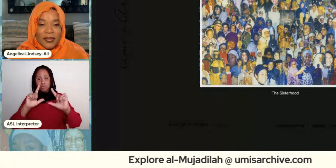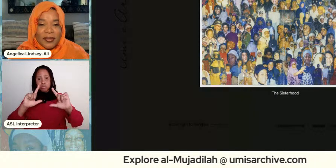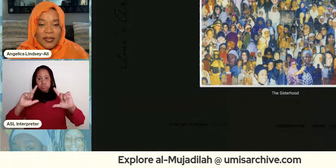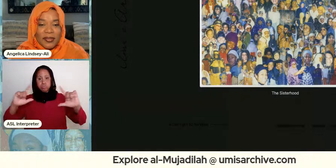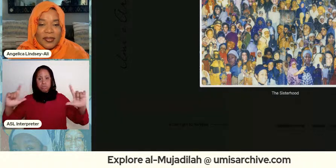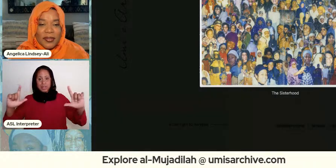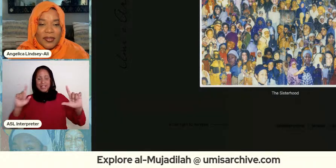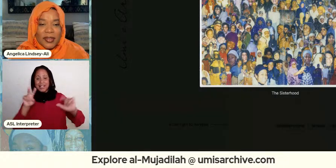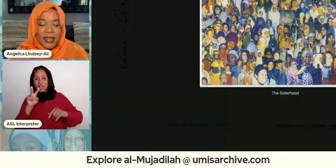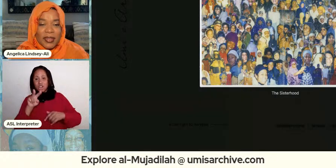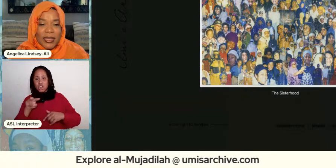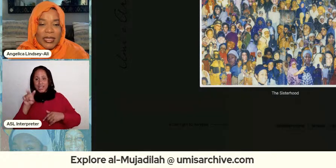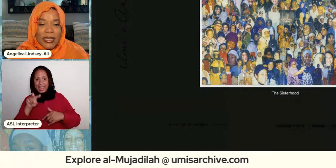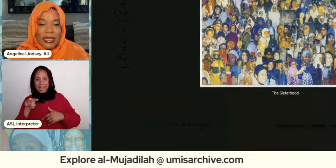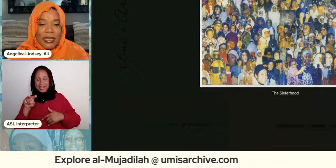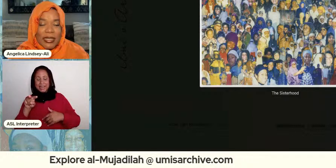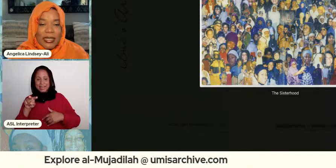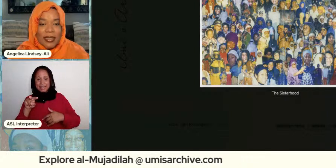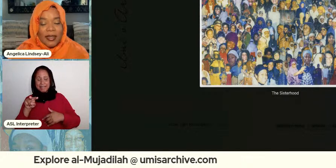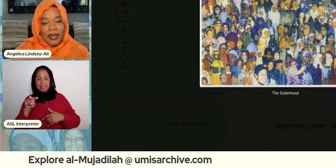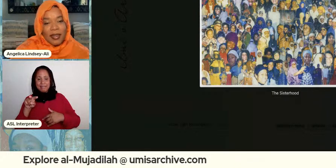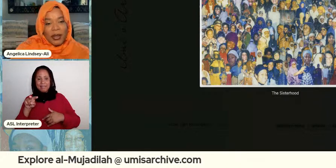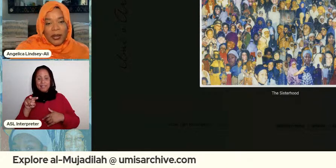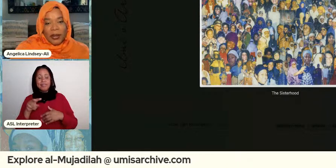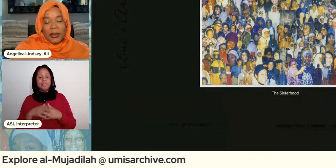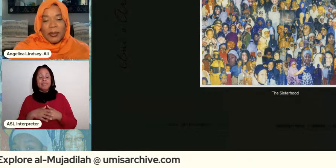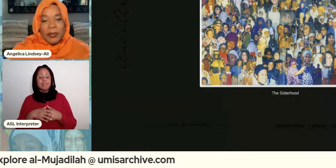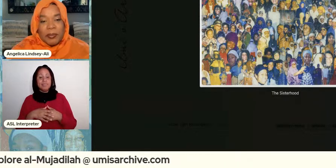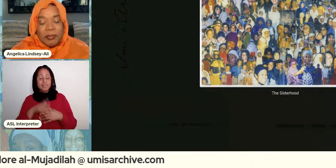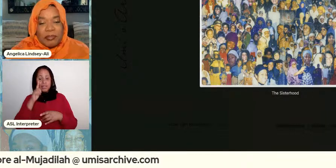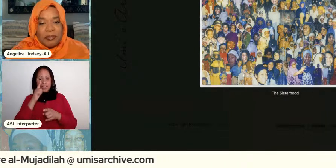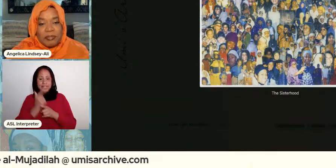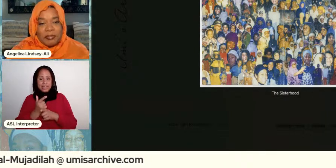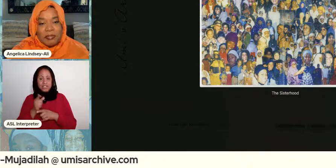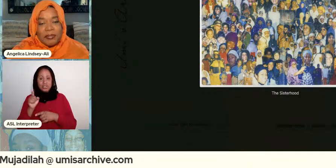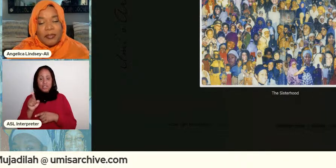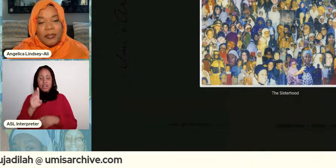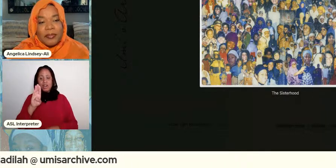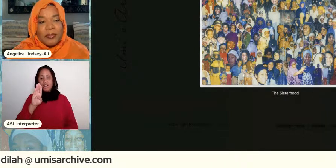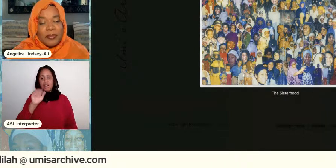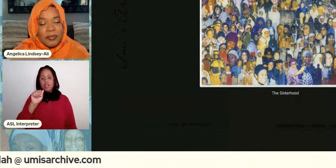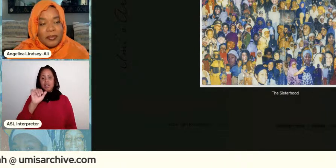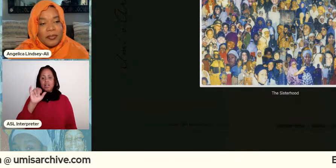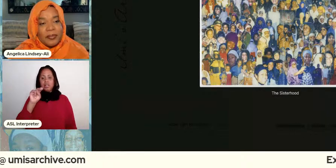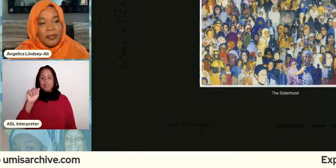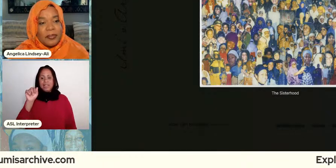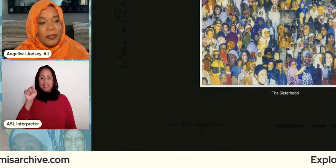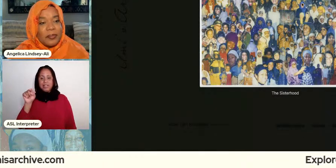on the website um so there was a sister vaina abdul sabor from actually she's from atlantic